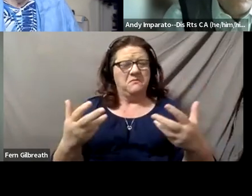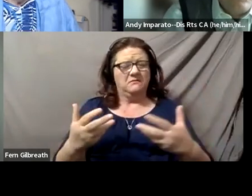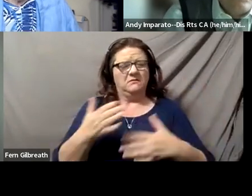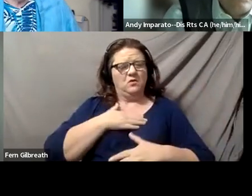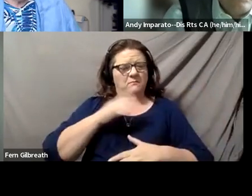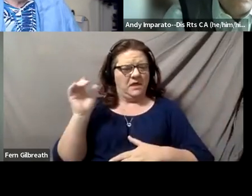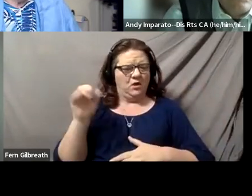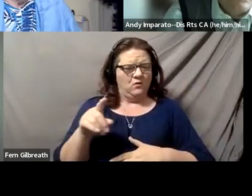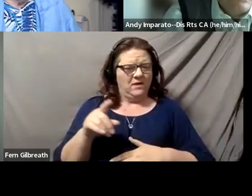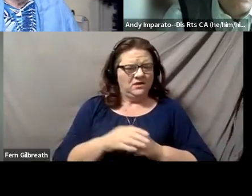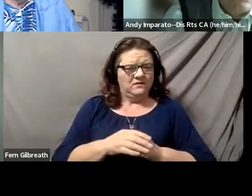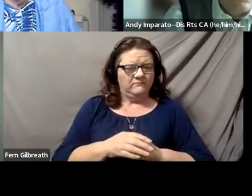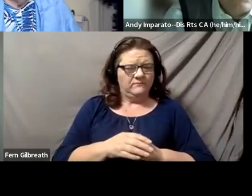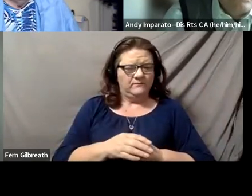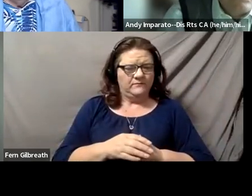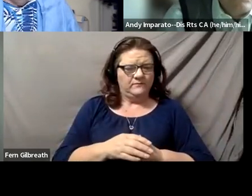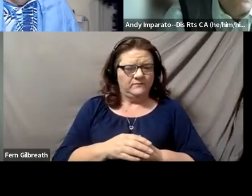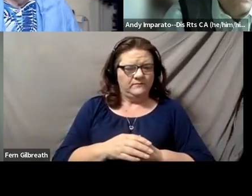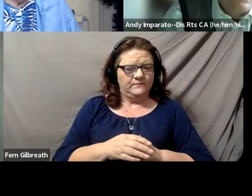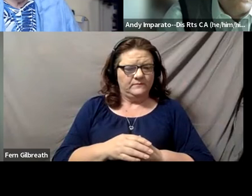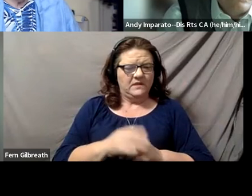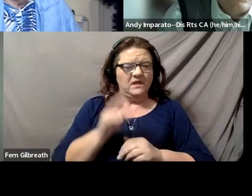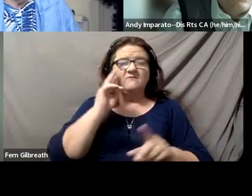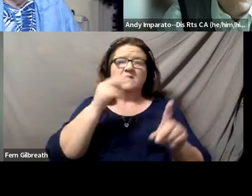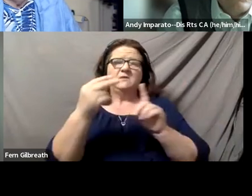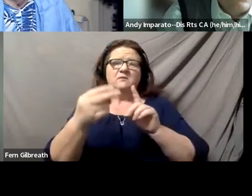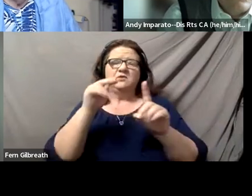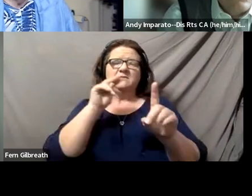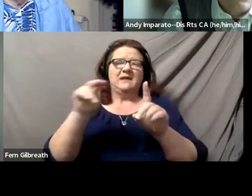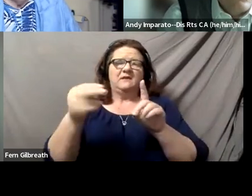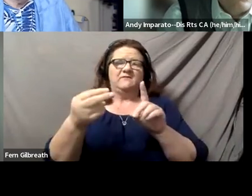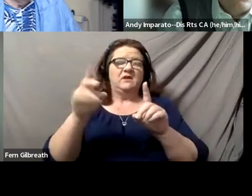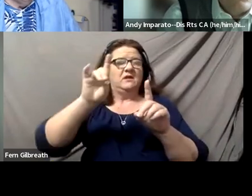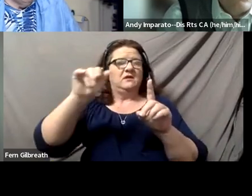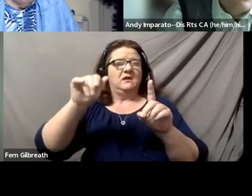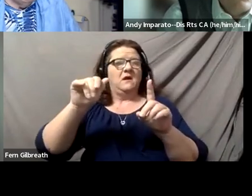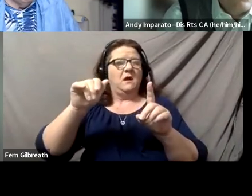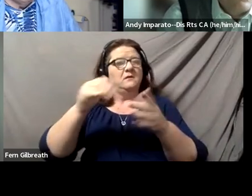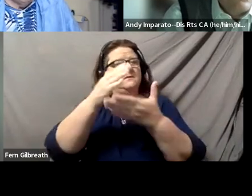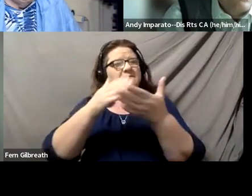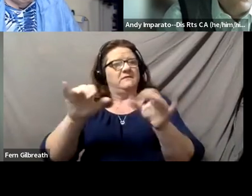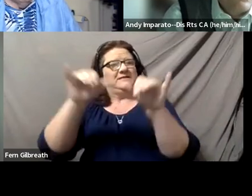from the perspective of disability, are there systemic issues that are going on? Like the one I was just discussing.